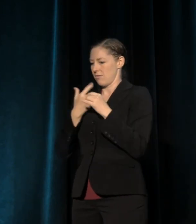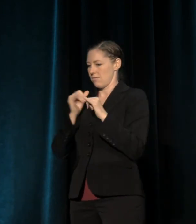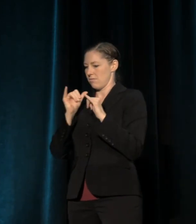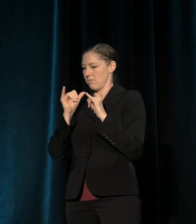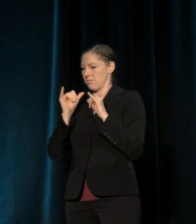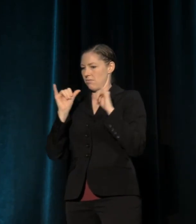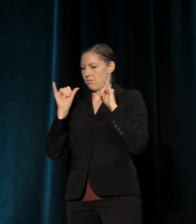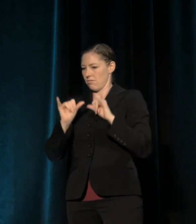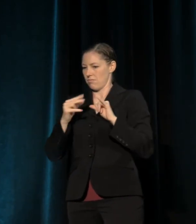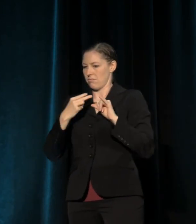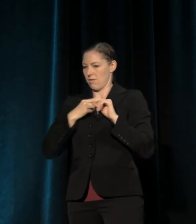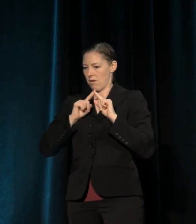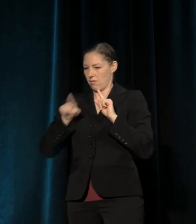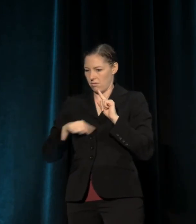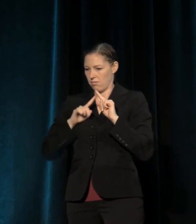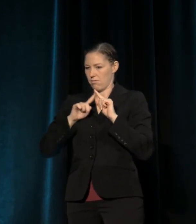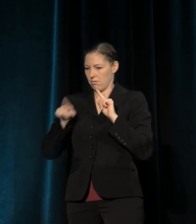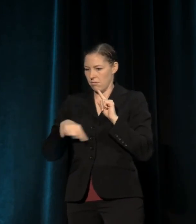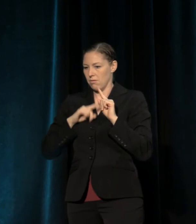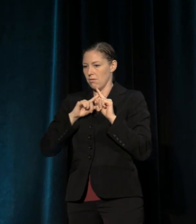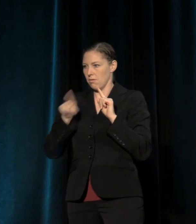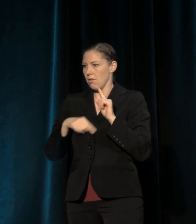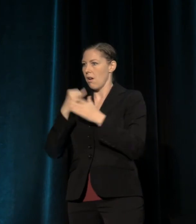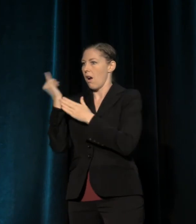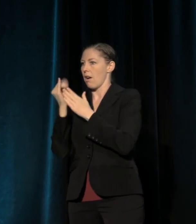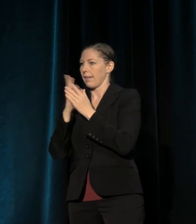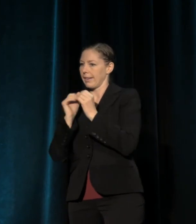And so just as the artists before us initiated these revolutions of being,